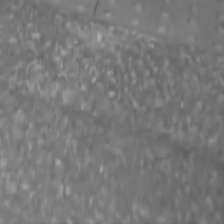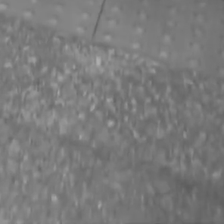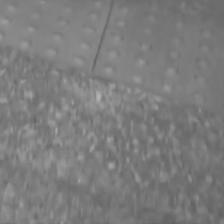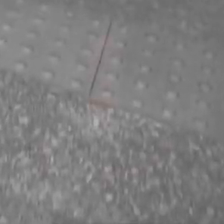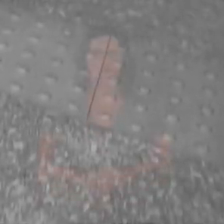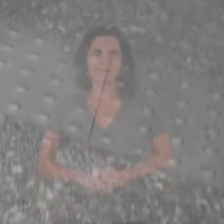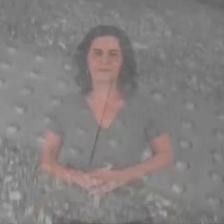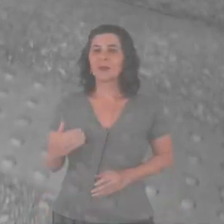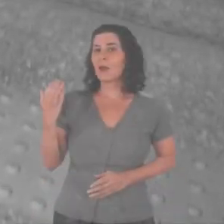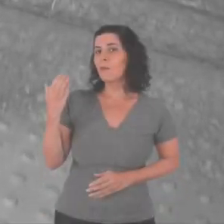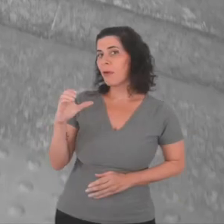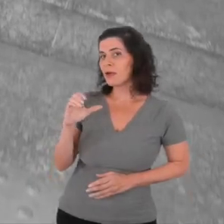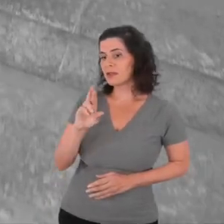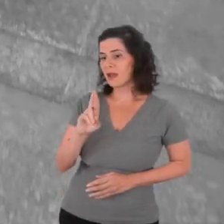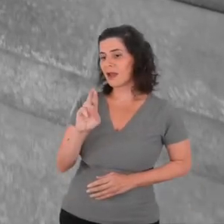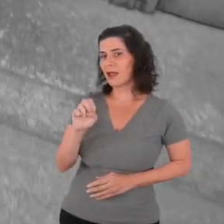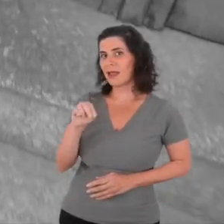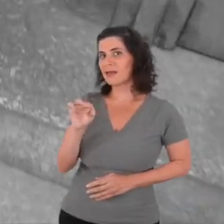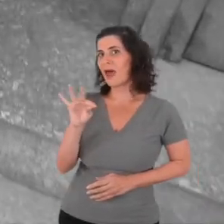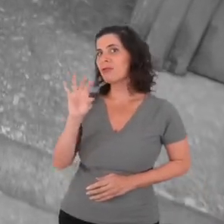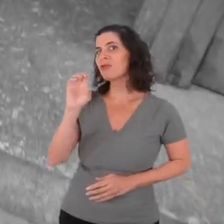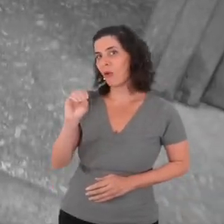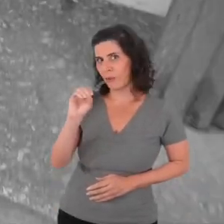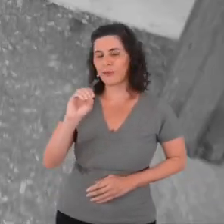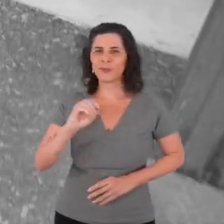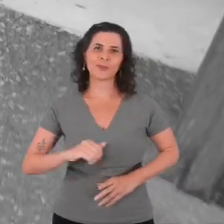[Post by Renato dos Santos Pereira]